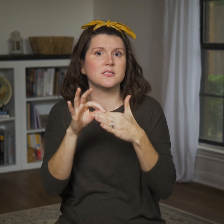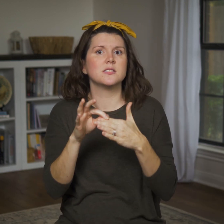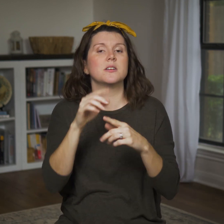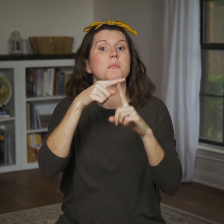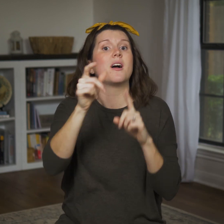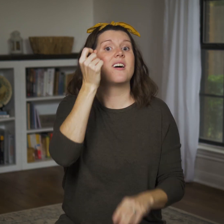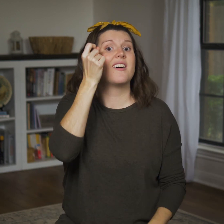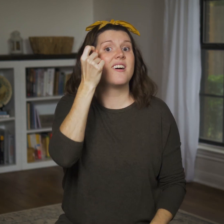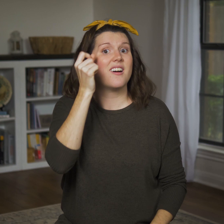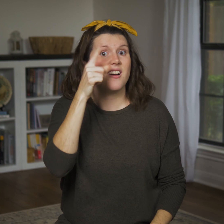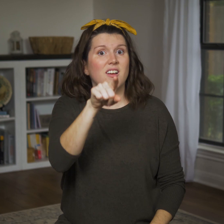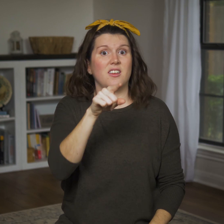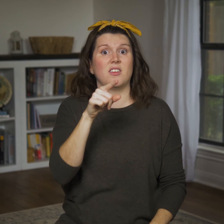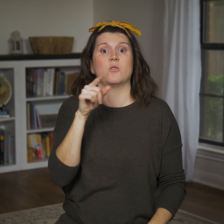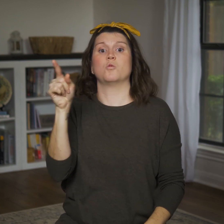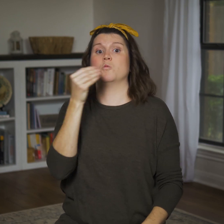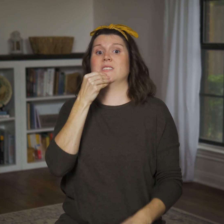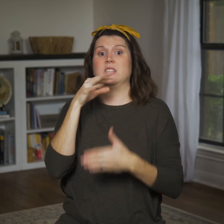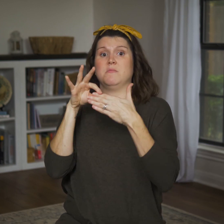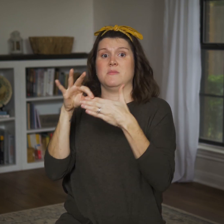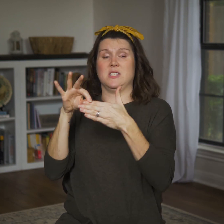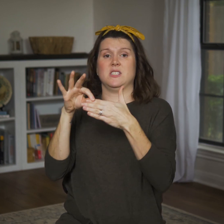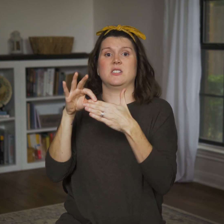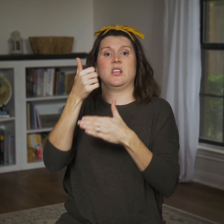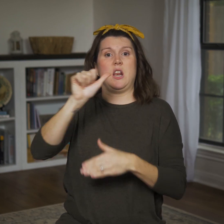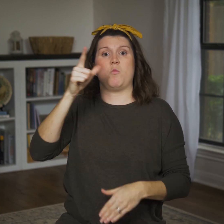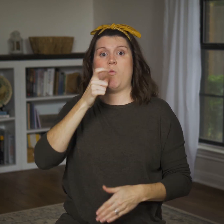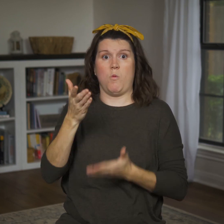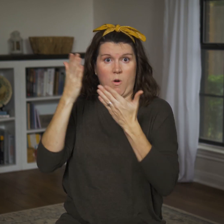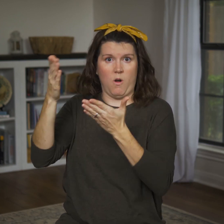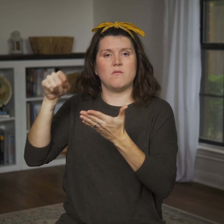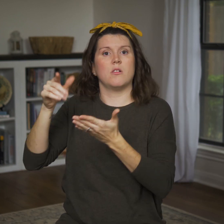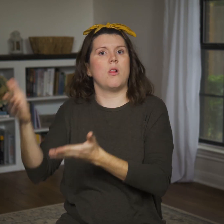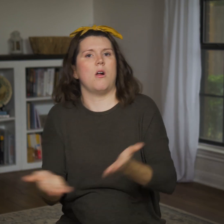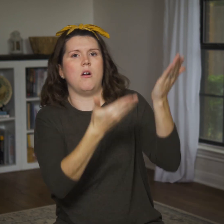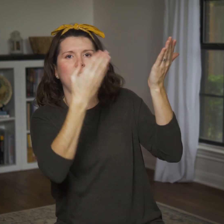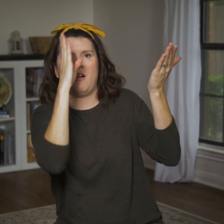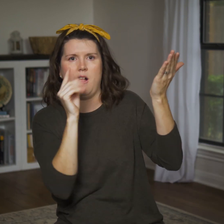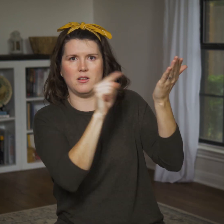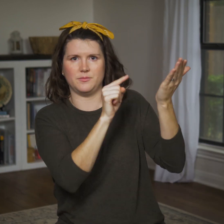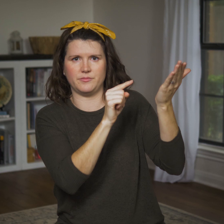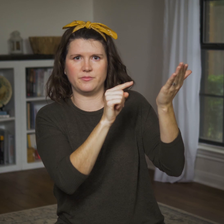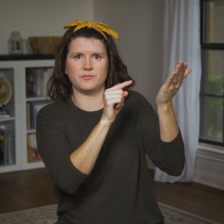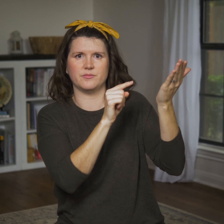This implies that up until this point, the only meat anyone could eat was meat offered to God.